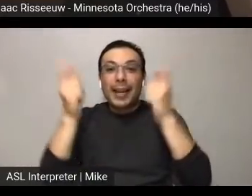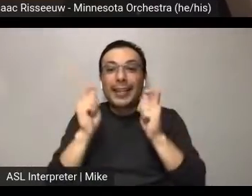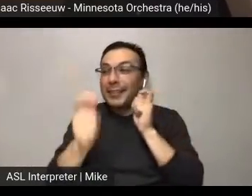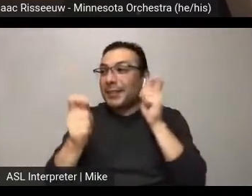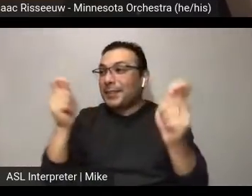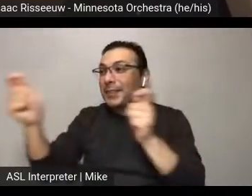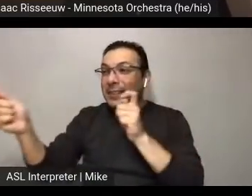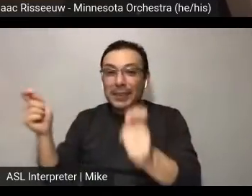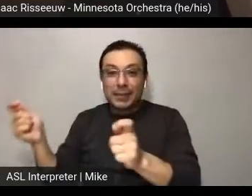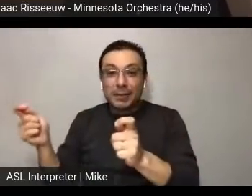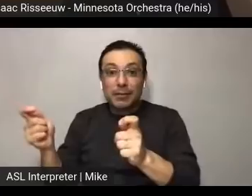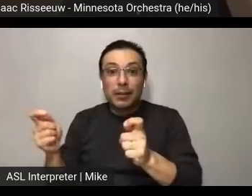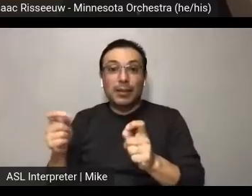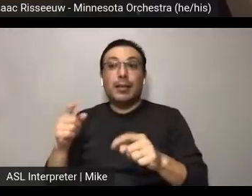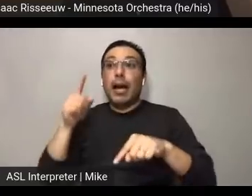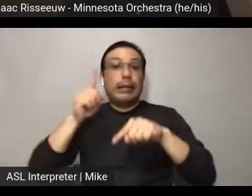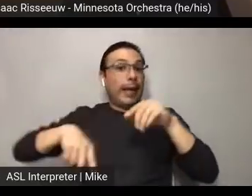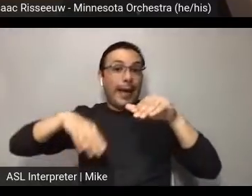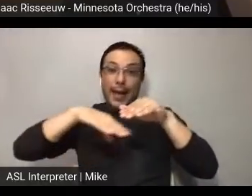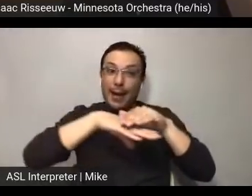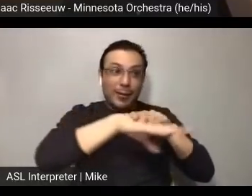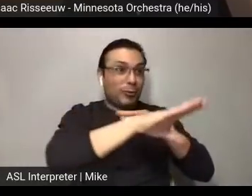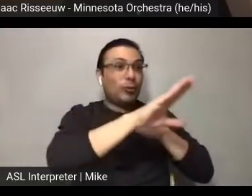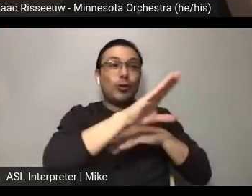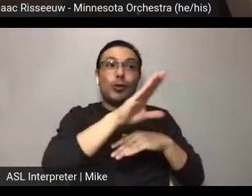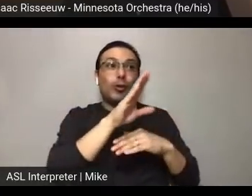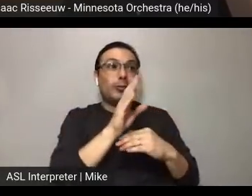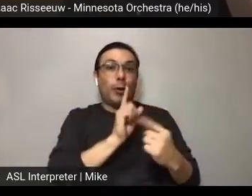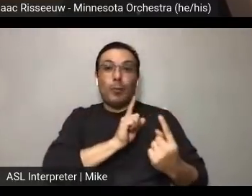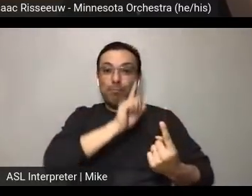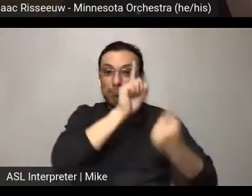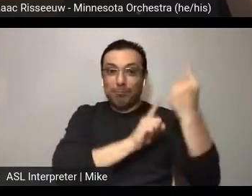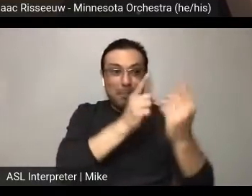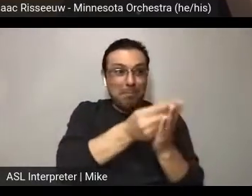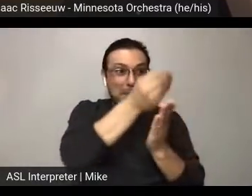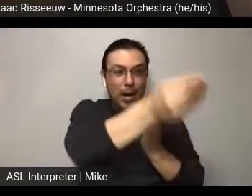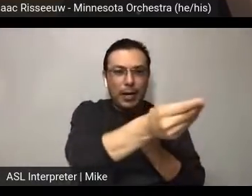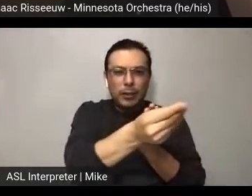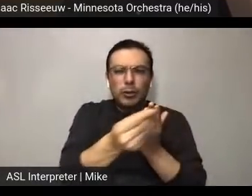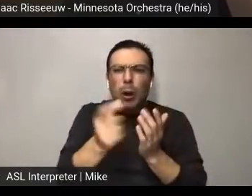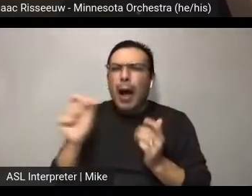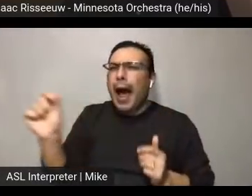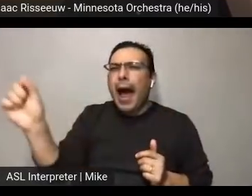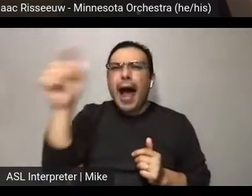can't go back in person, if you could talk about how what was what made